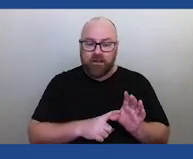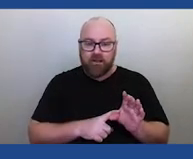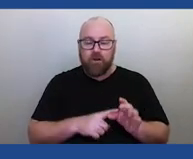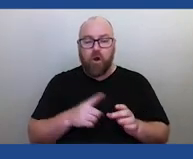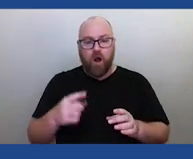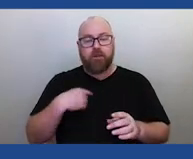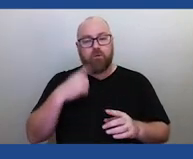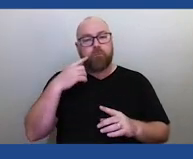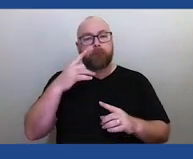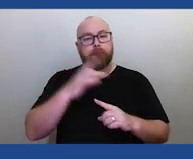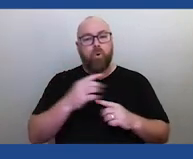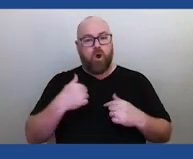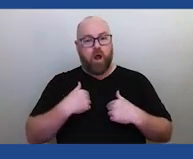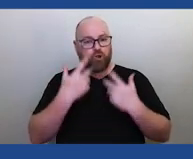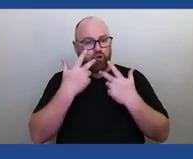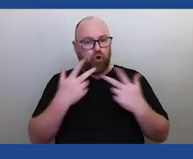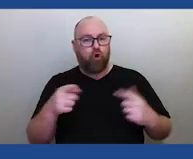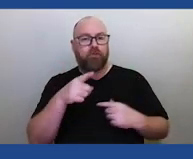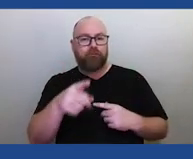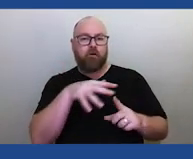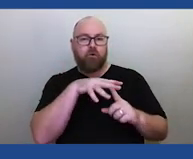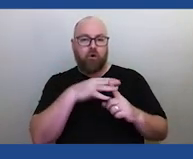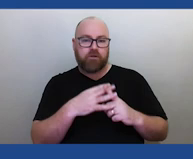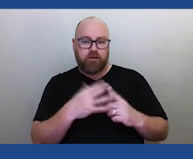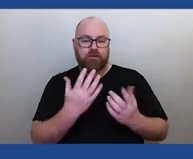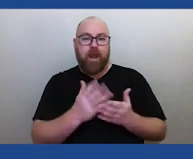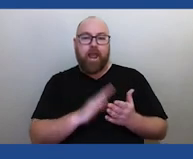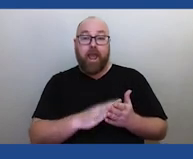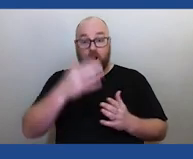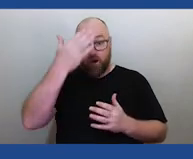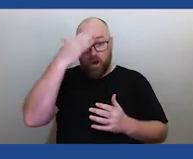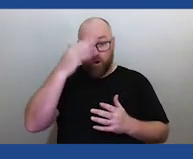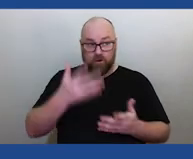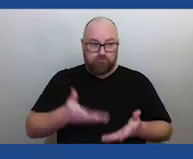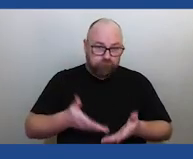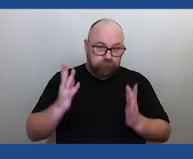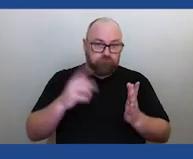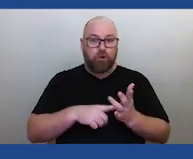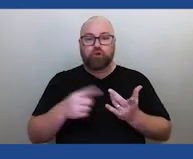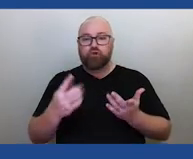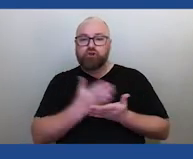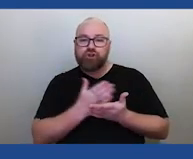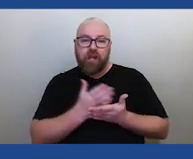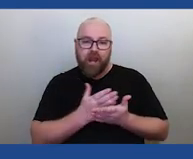and then and how the others were keen to share that with millions of people through these major documentaries.